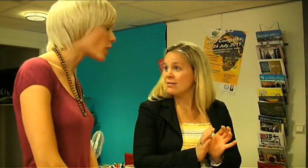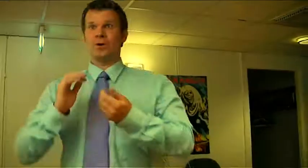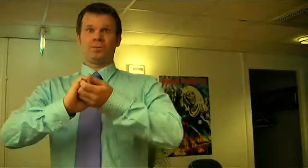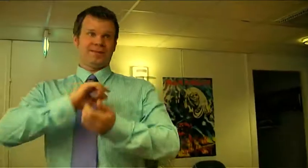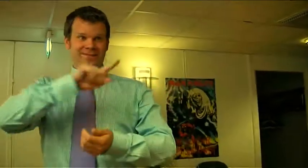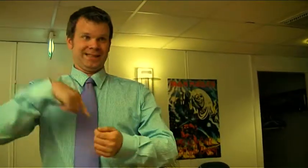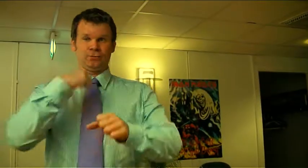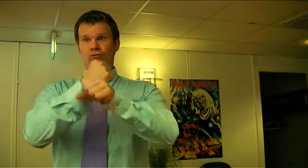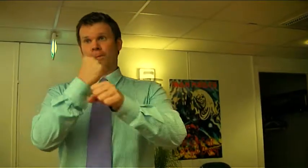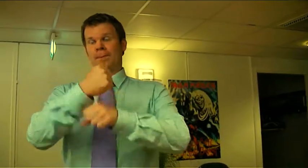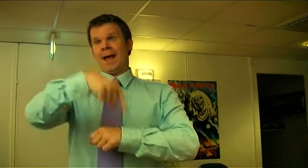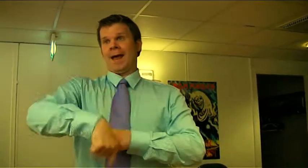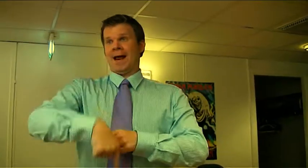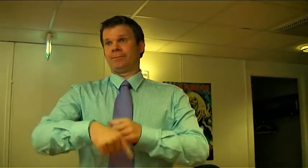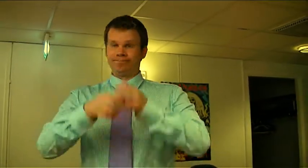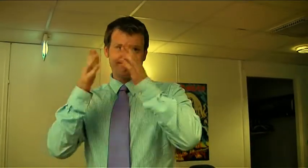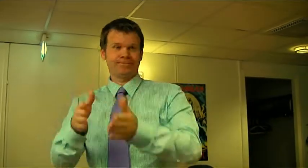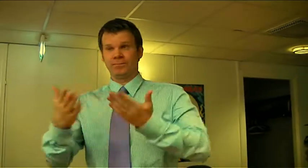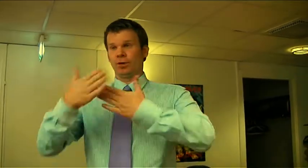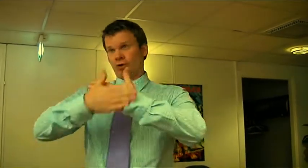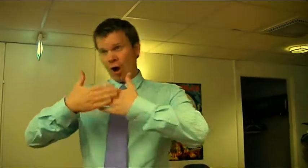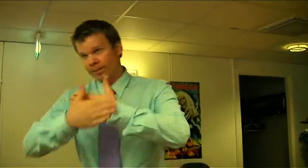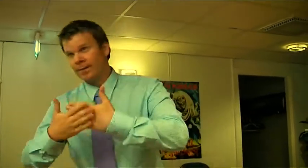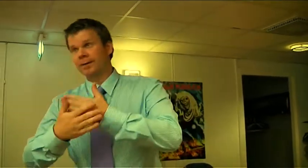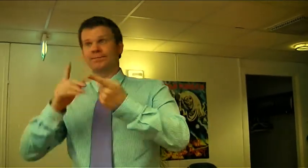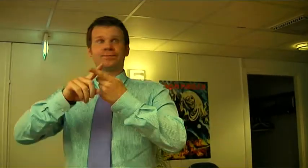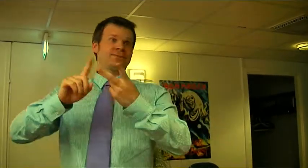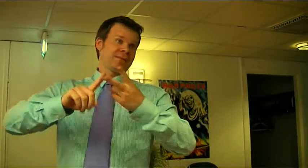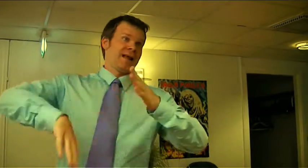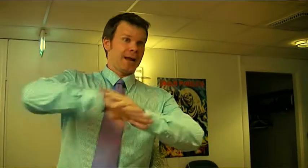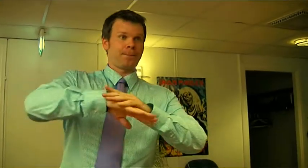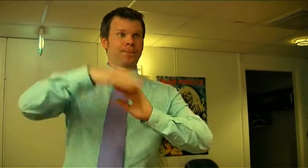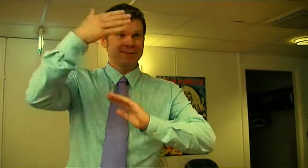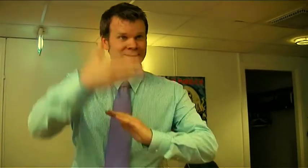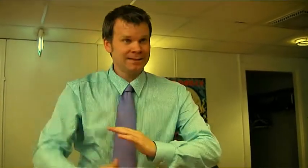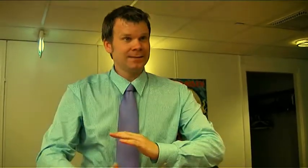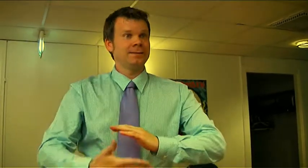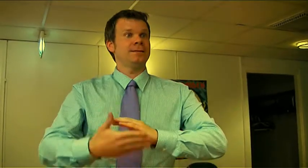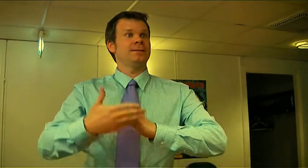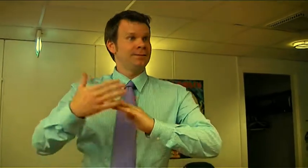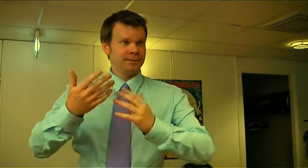And we are working with computers, websites and...